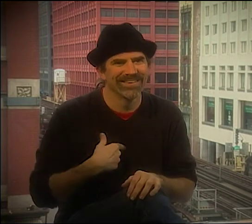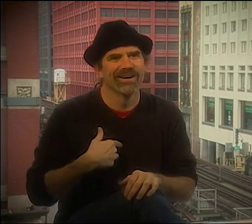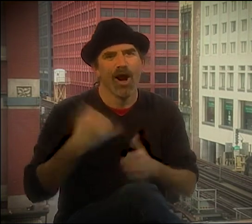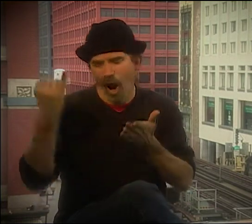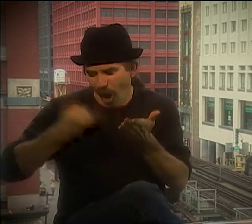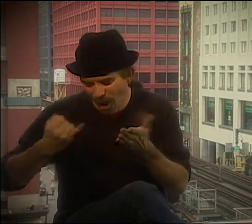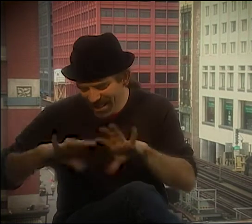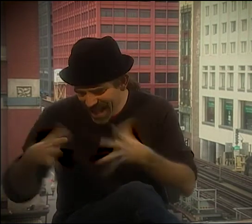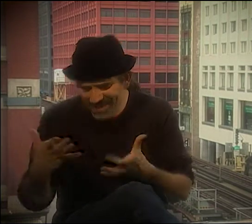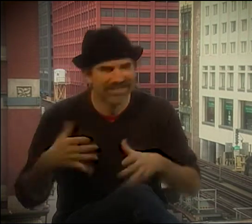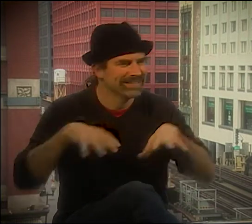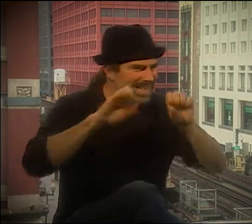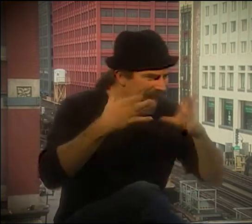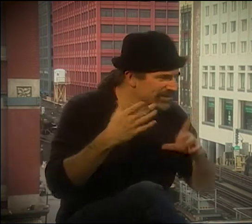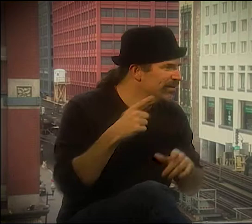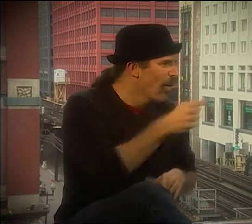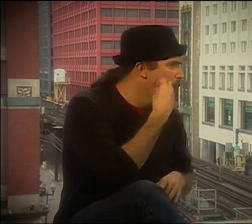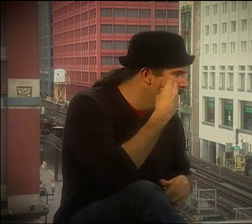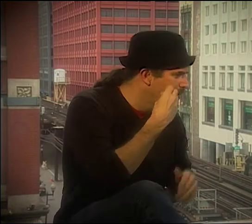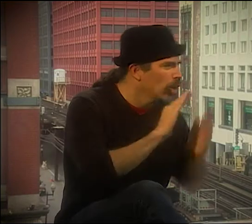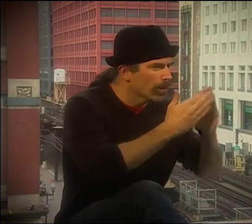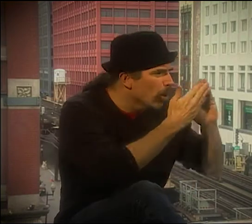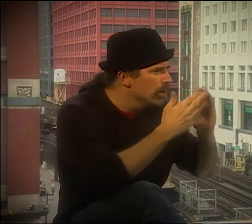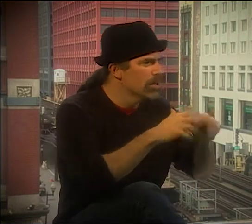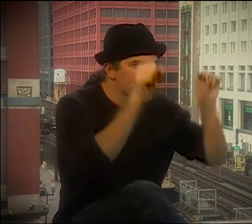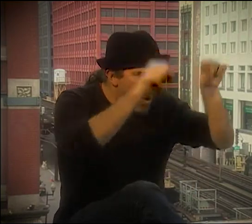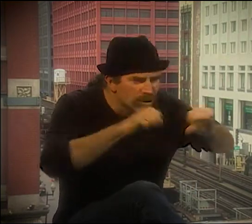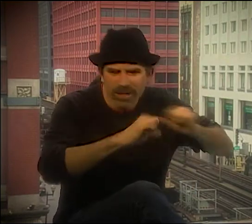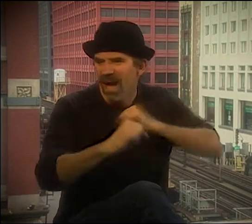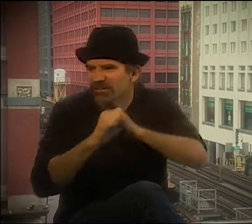YEAH, I WAS STILL A STUDENT.